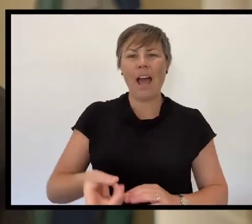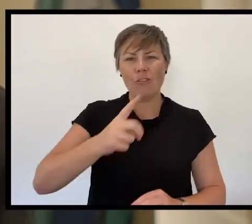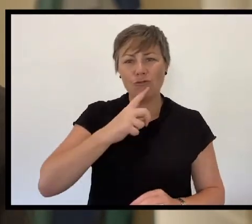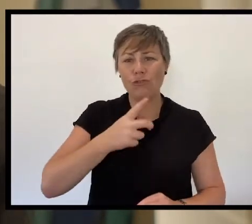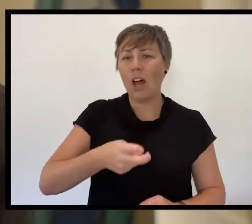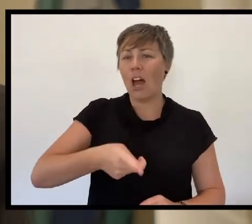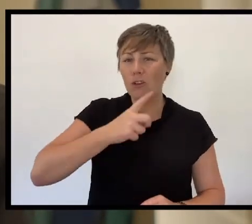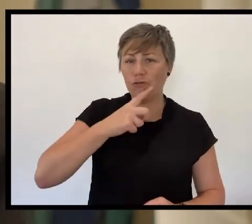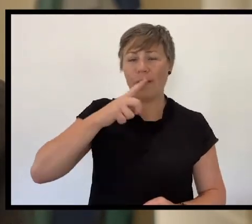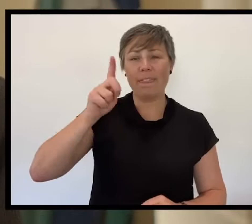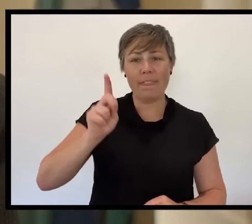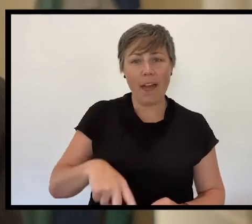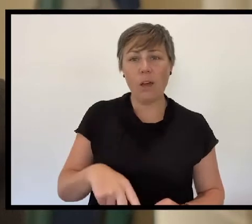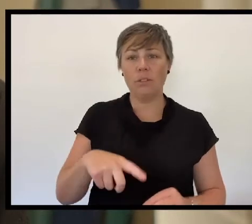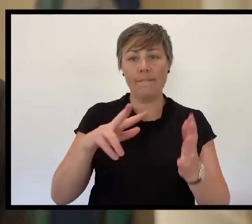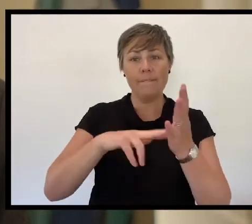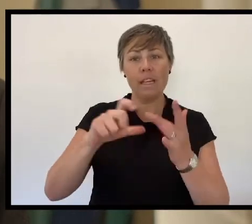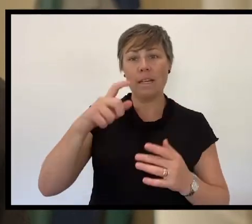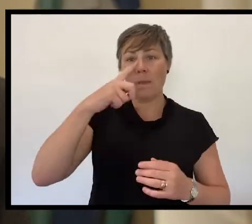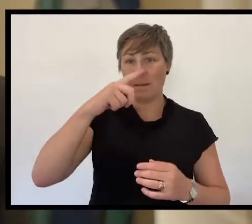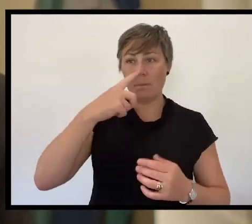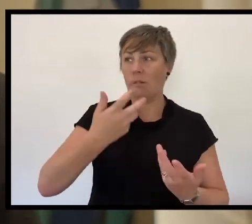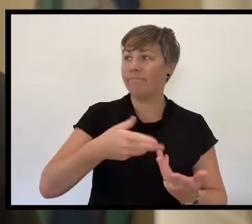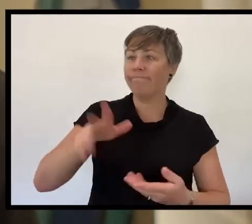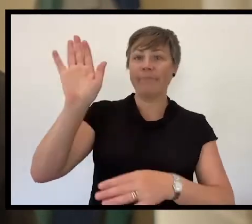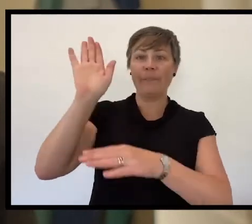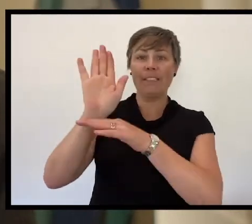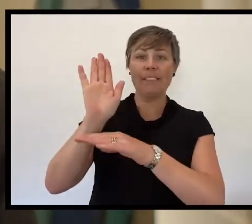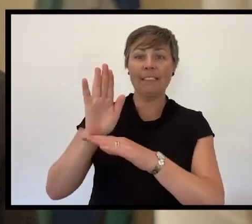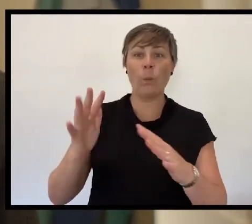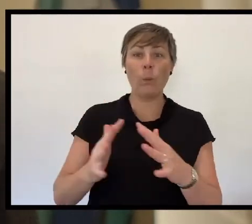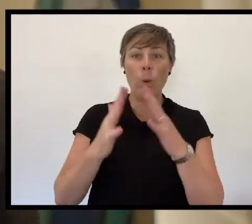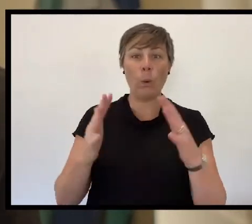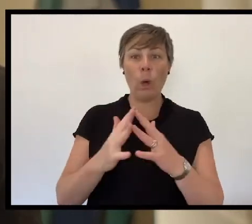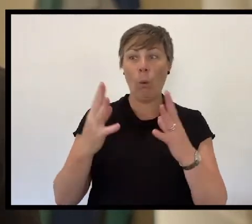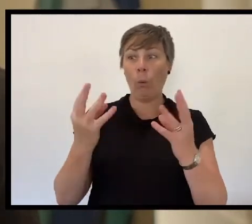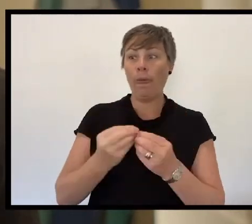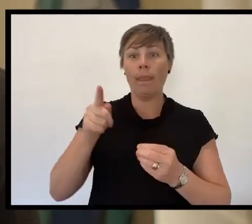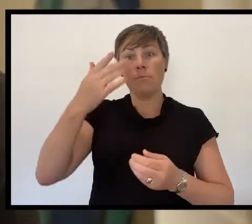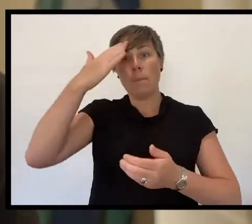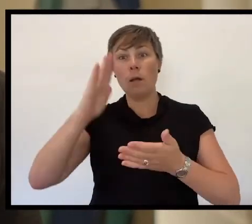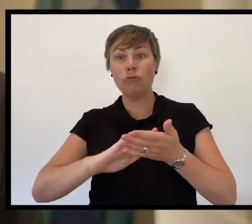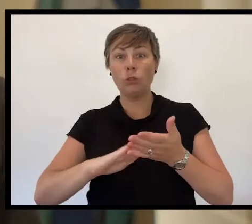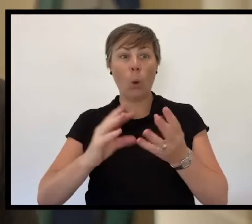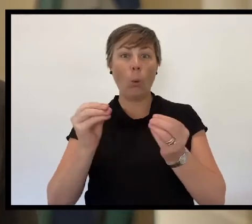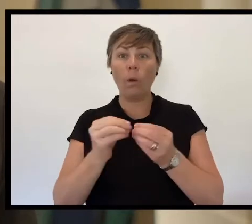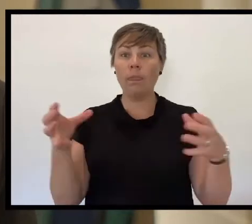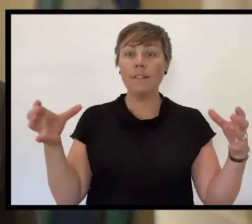Who have had no choice but to mark their remembrances in the trenches,